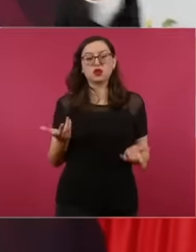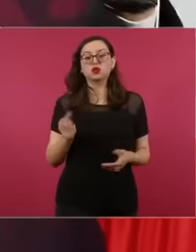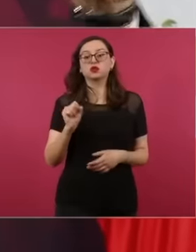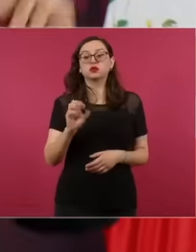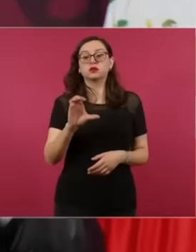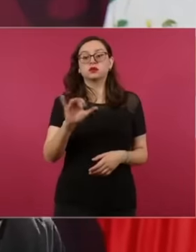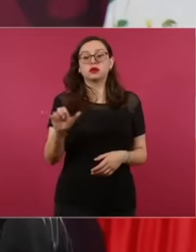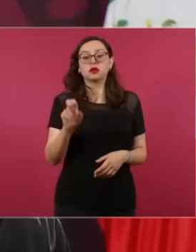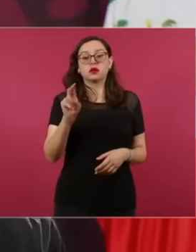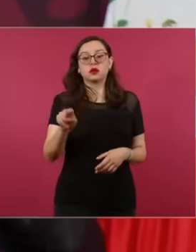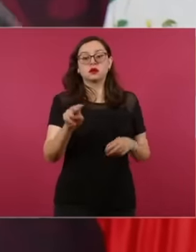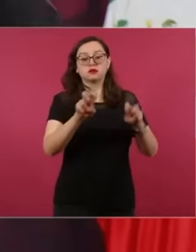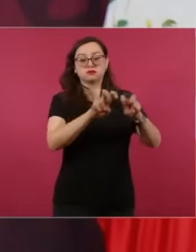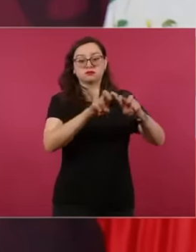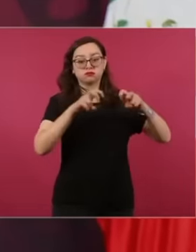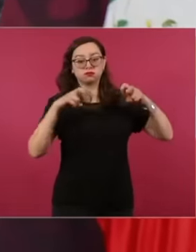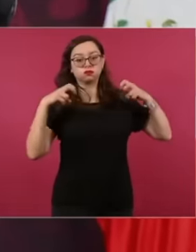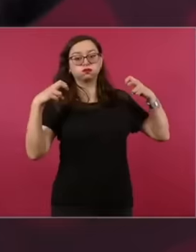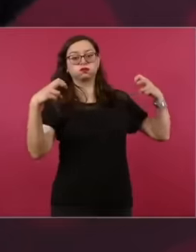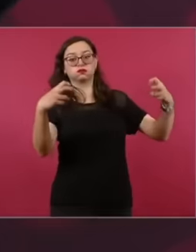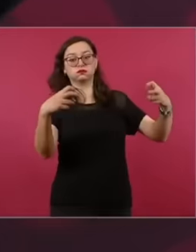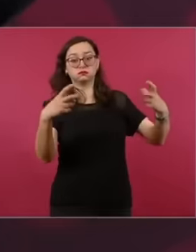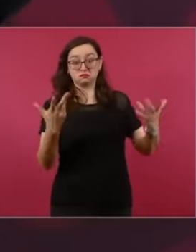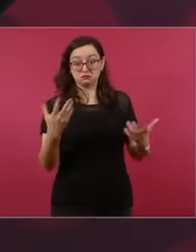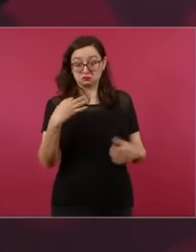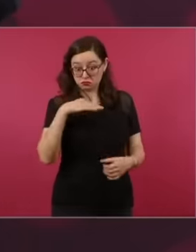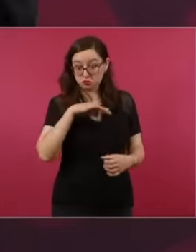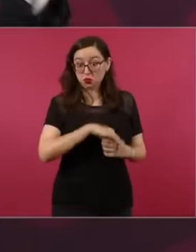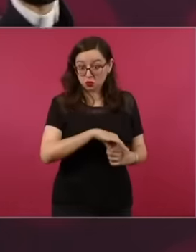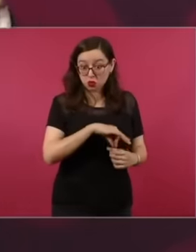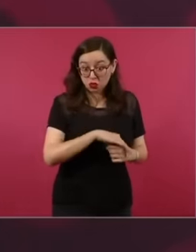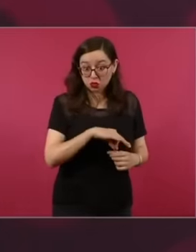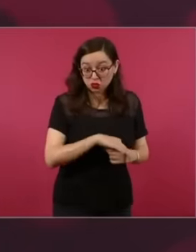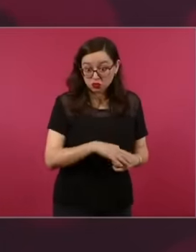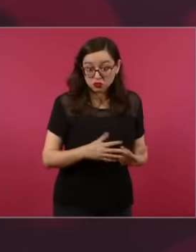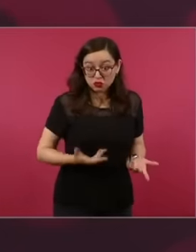court and the one who was president of the court who was